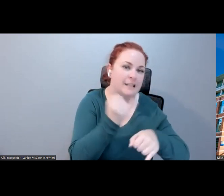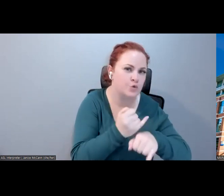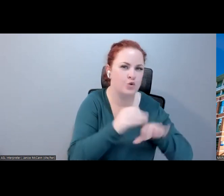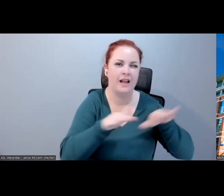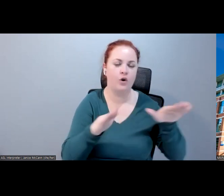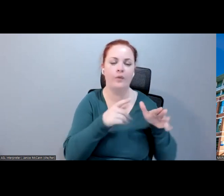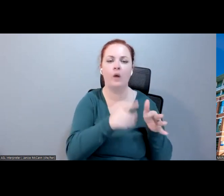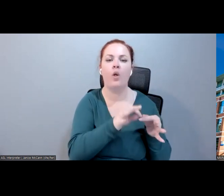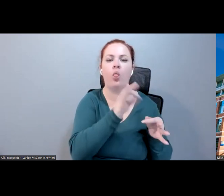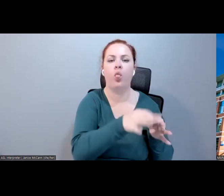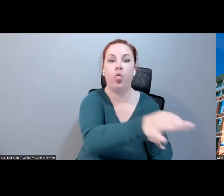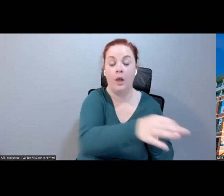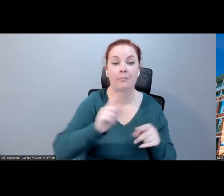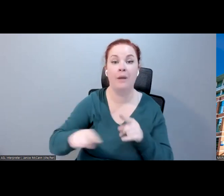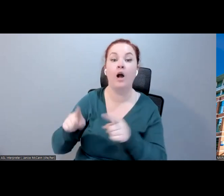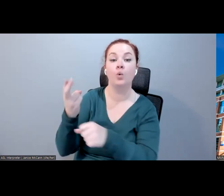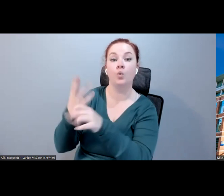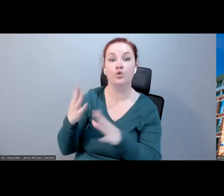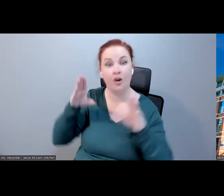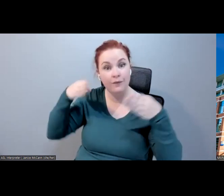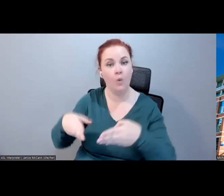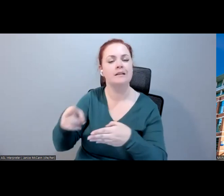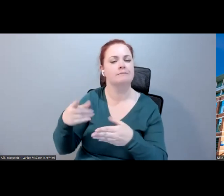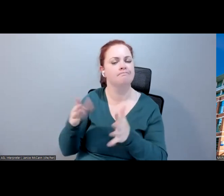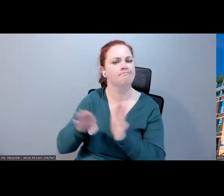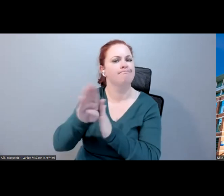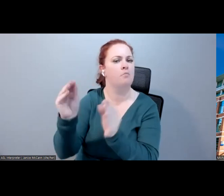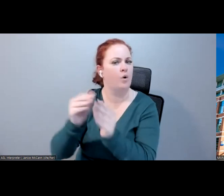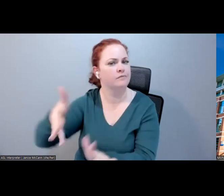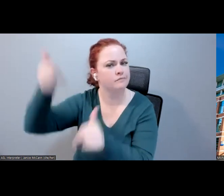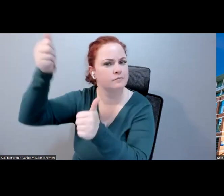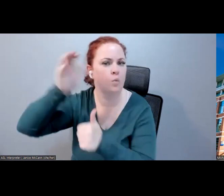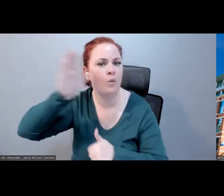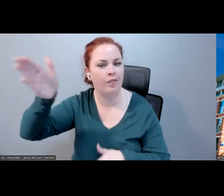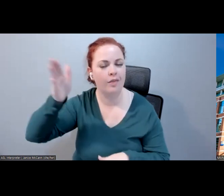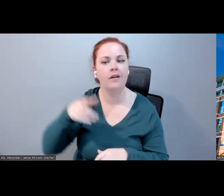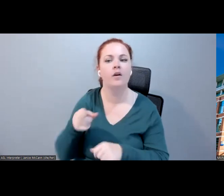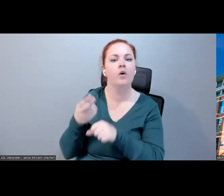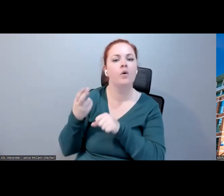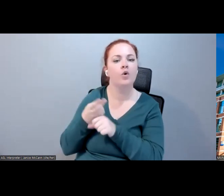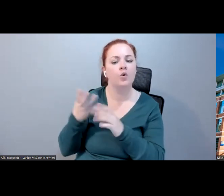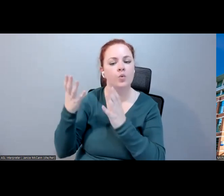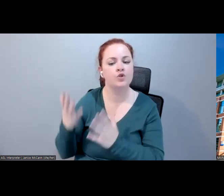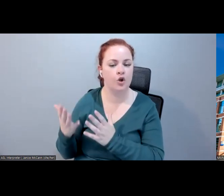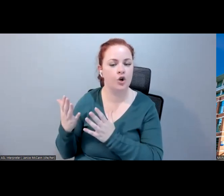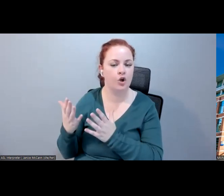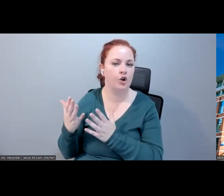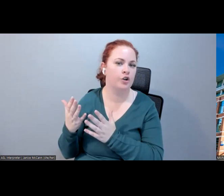provision. User devices are probably going to come through